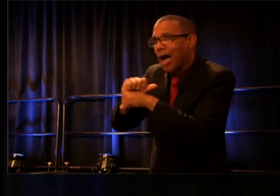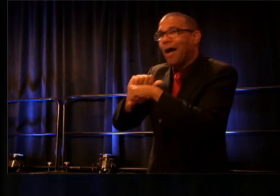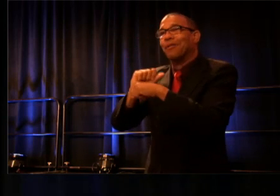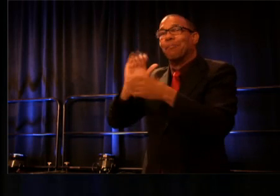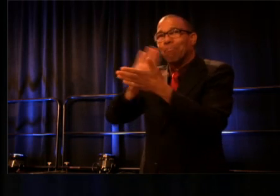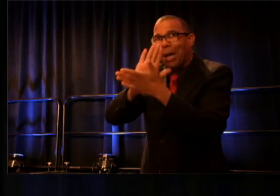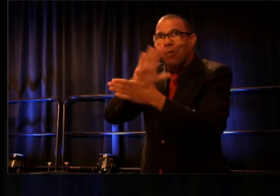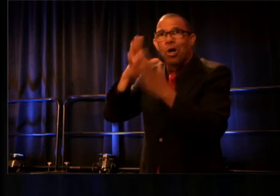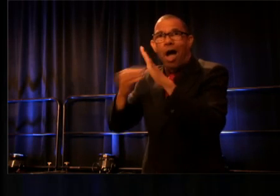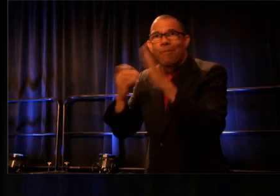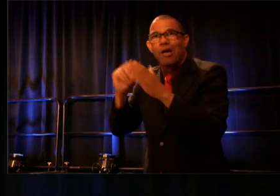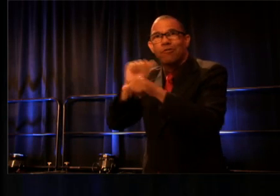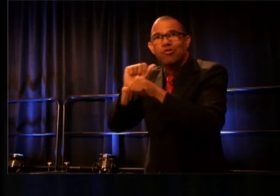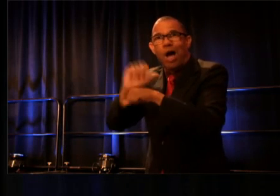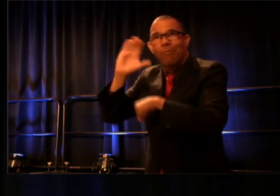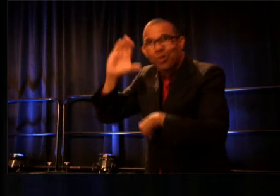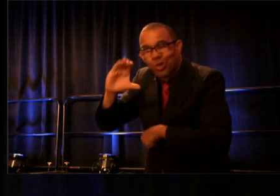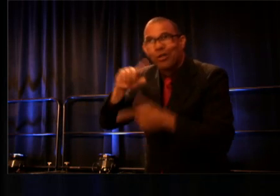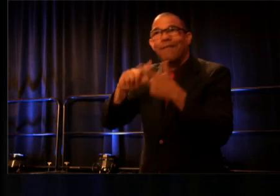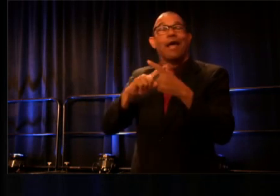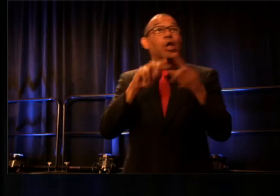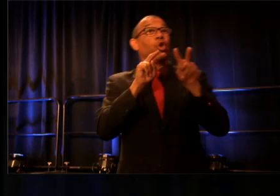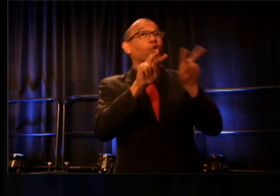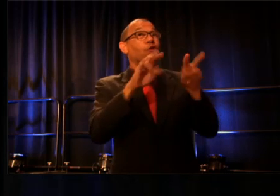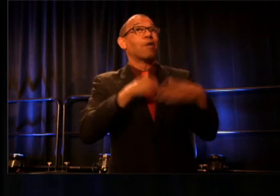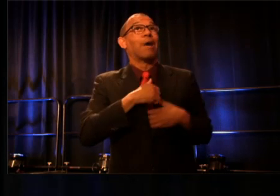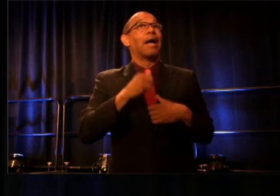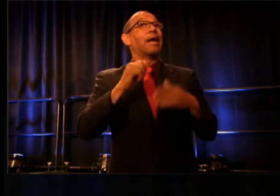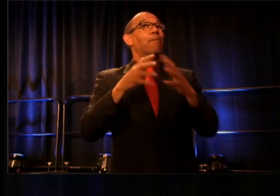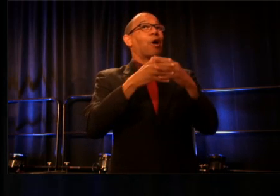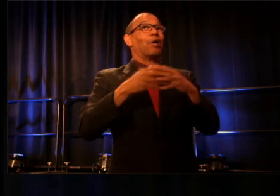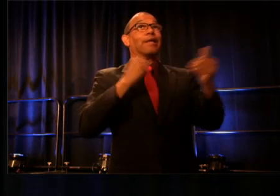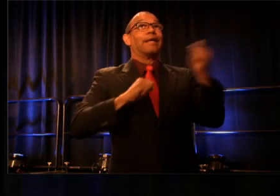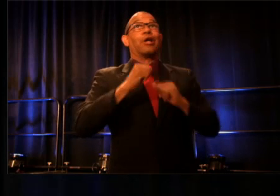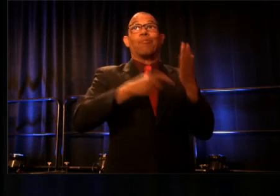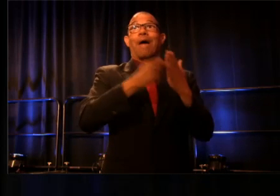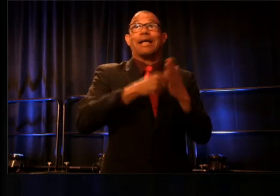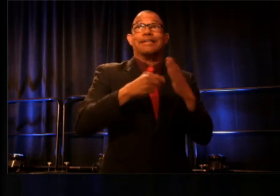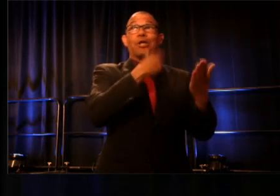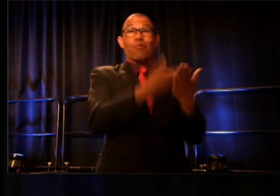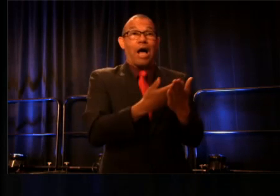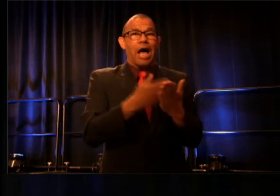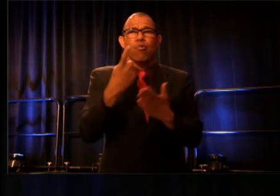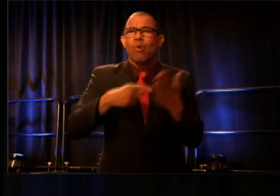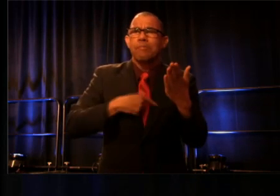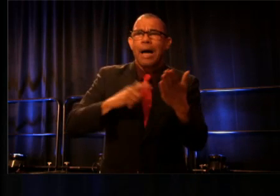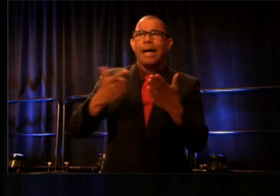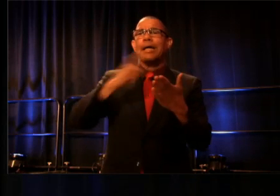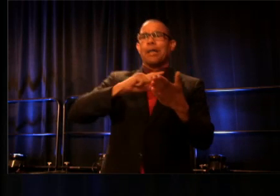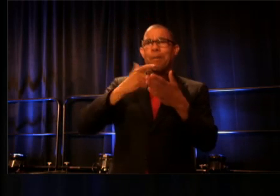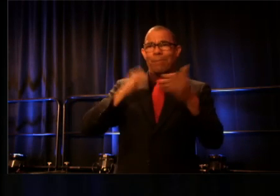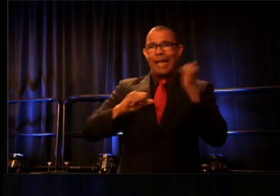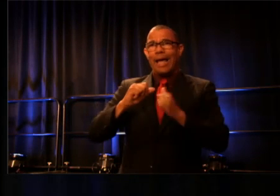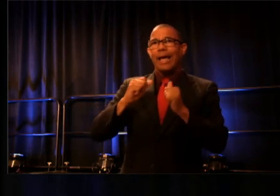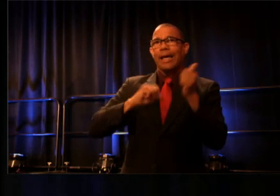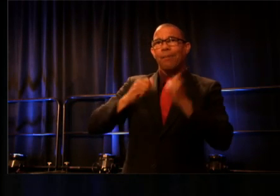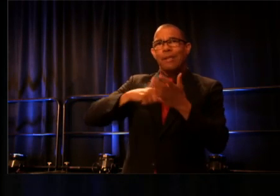to looking forward to my American Theatre magazine to arrive "What's the play going to be this month?", to the myriad of support and programs available,